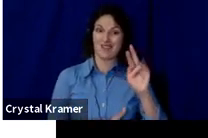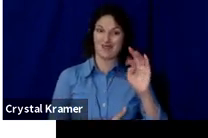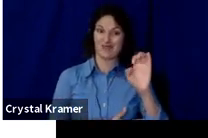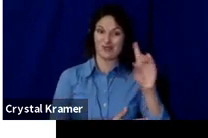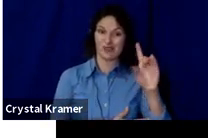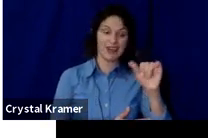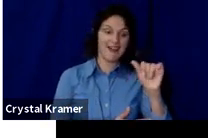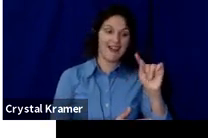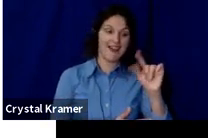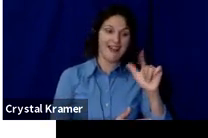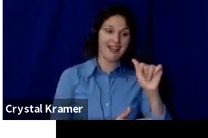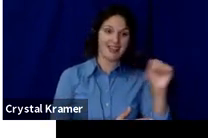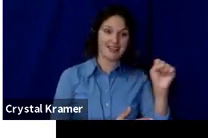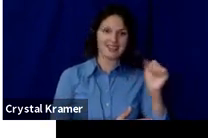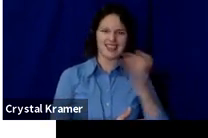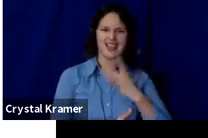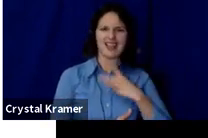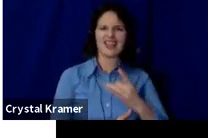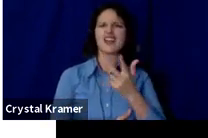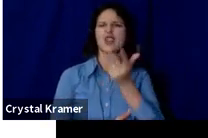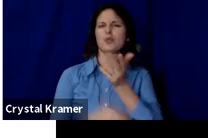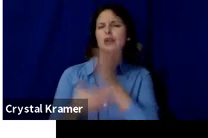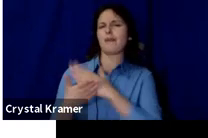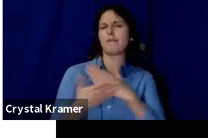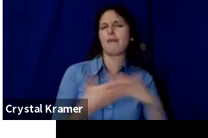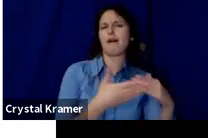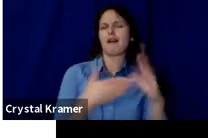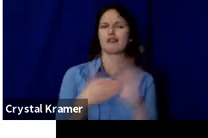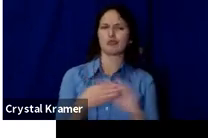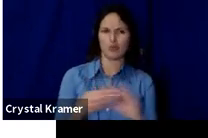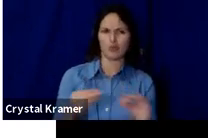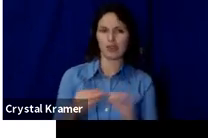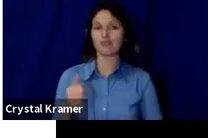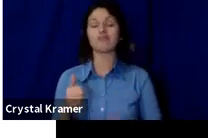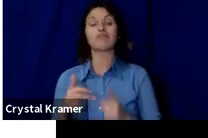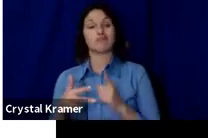something simple. The first question is, what do you do?